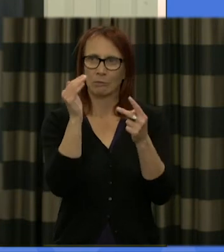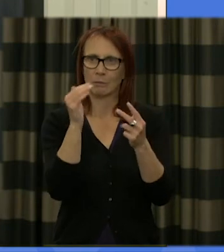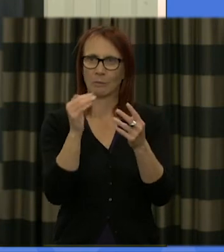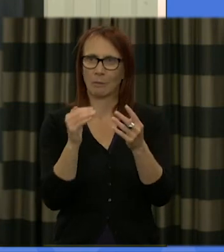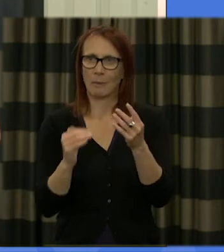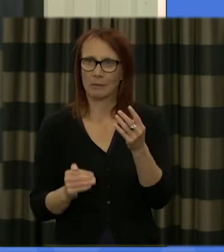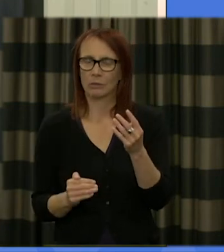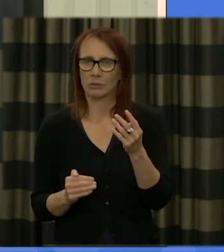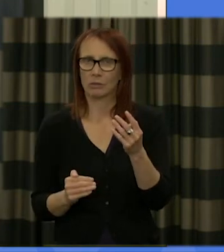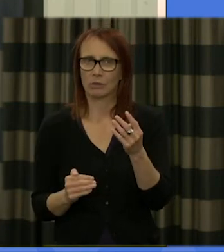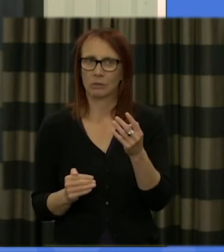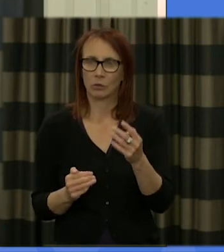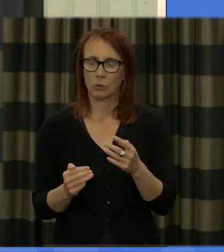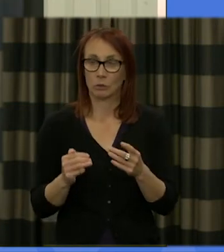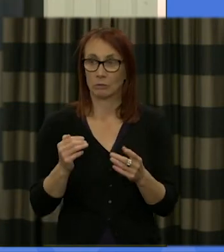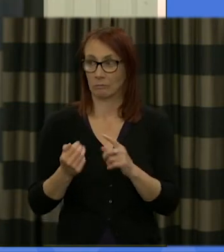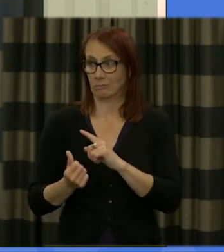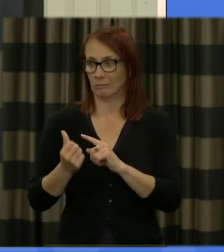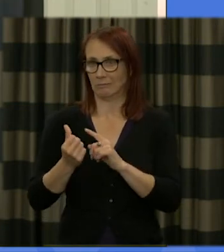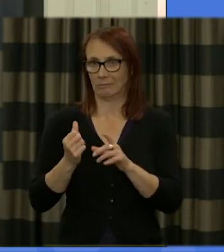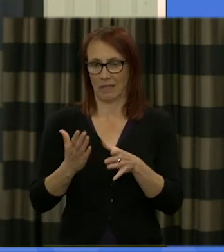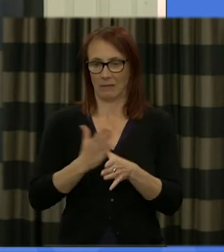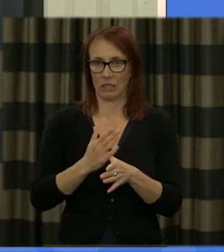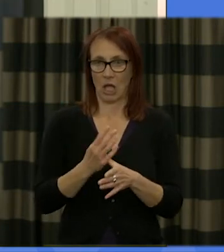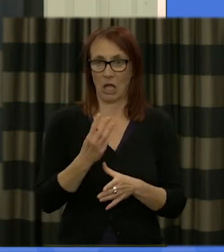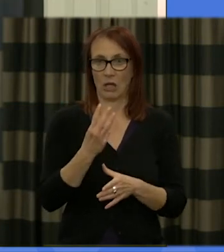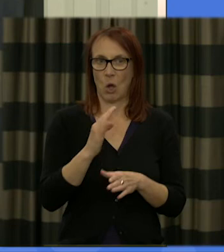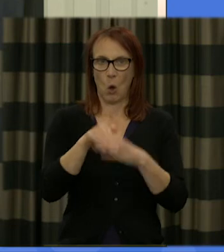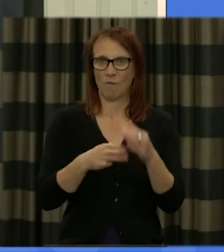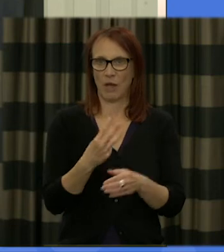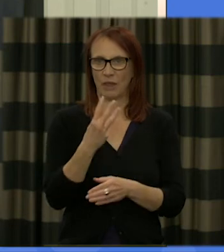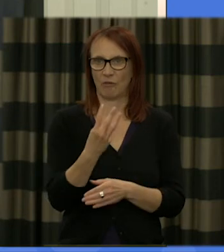initial 350 plus statements about the kind of Scotland and that you seeked